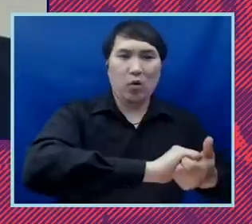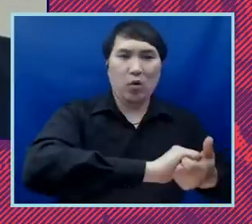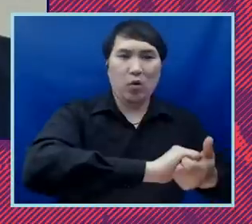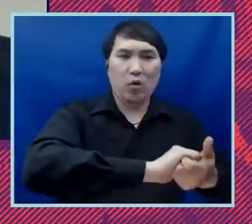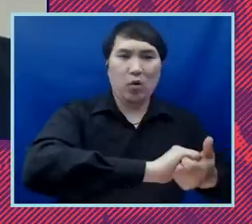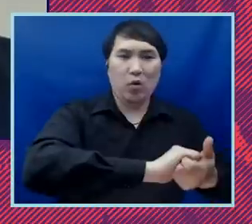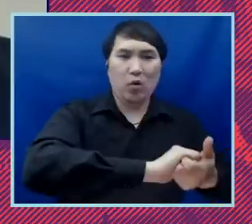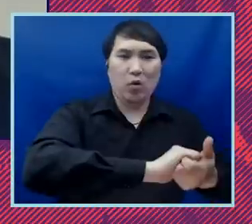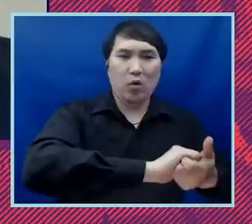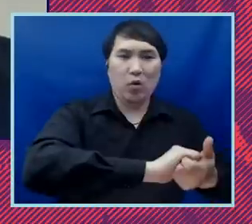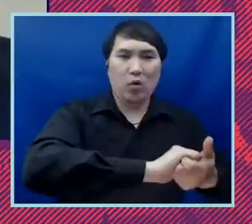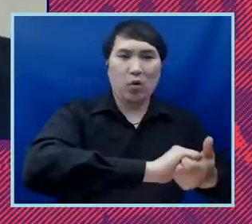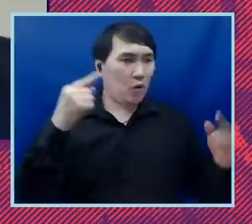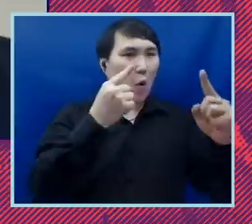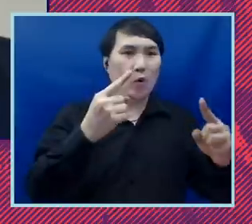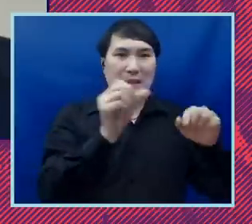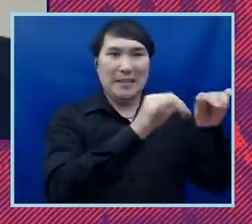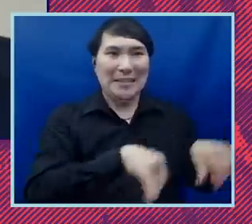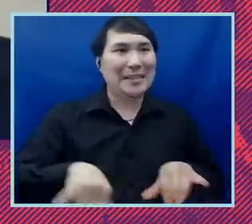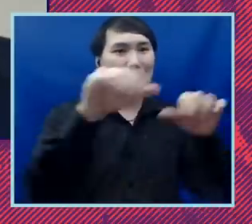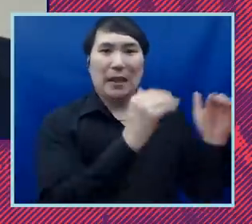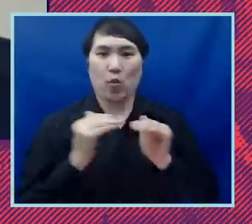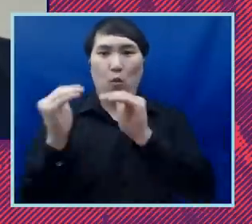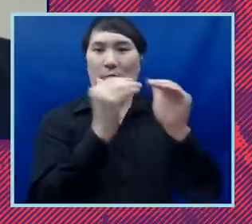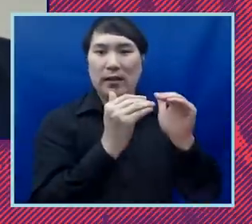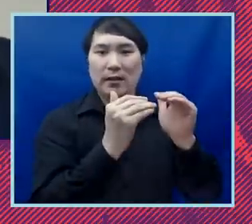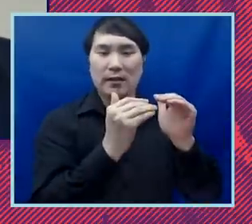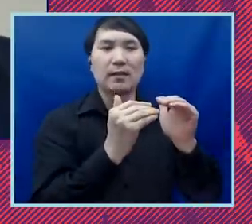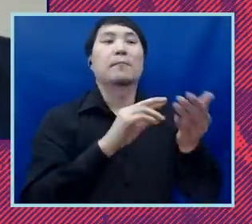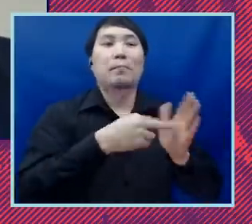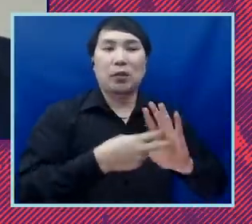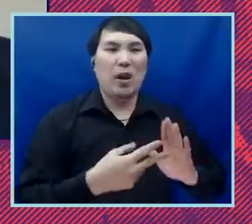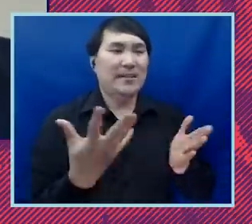all about building on that it's about drawing out the resources of our members to achieve something